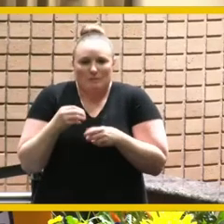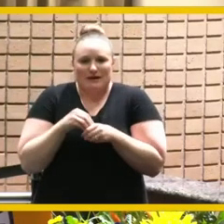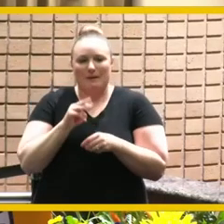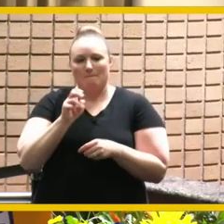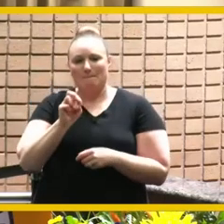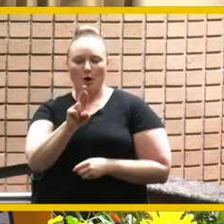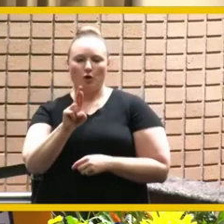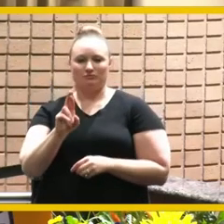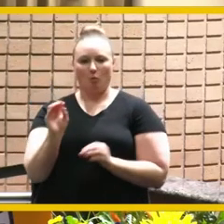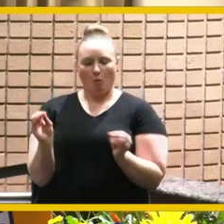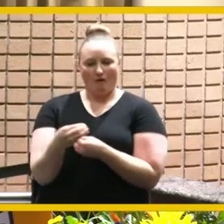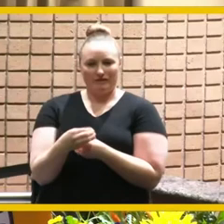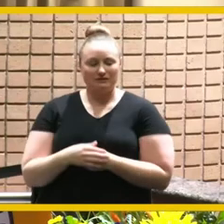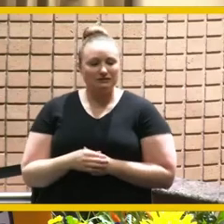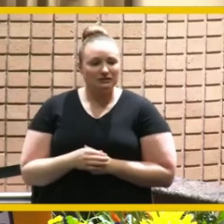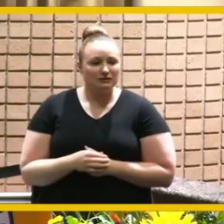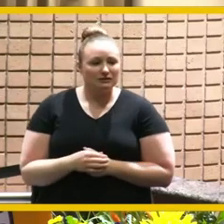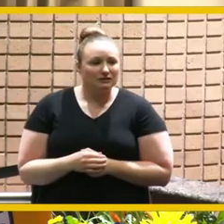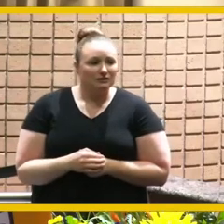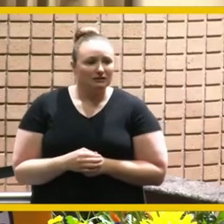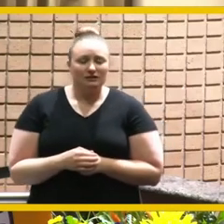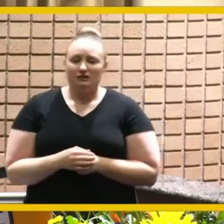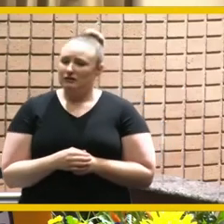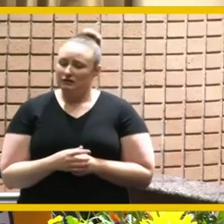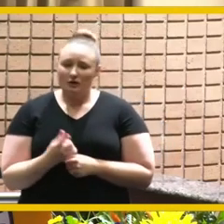i think we punched above our weight and we definitely made a difference